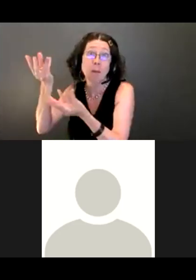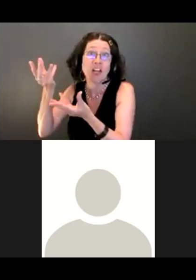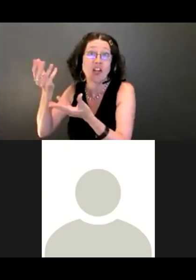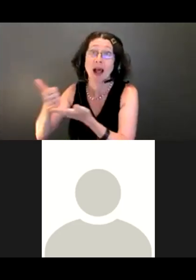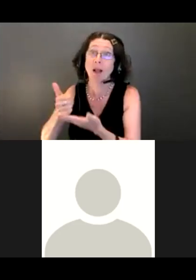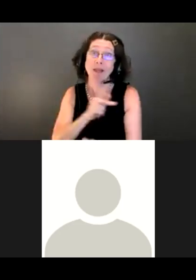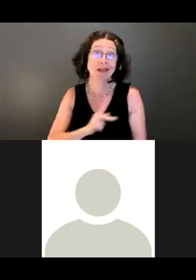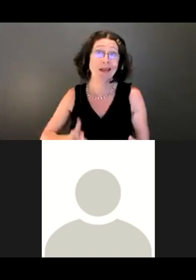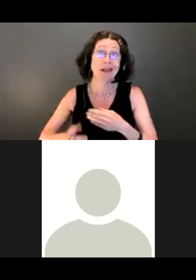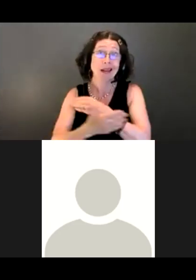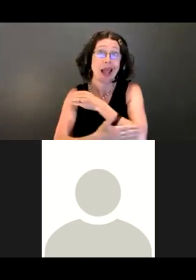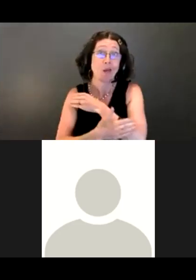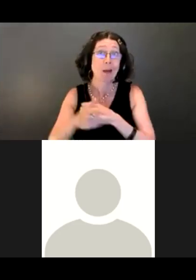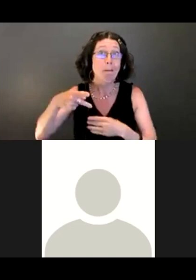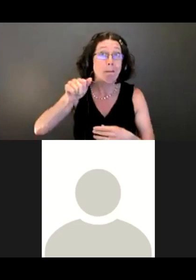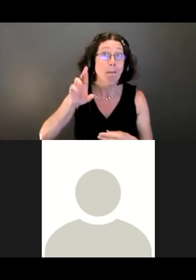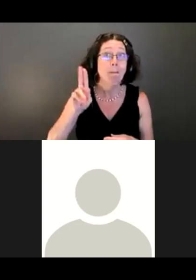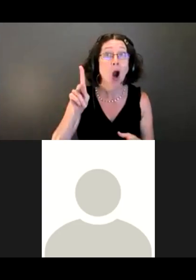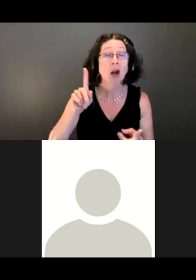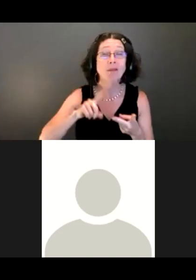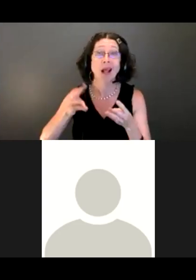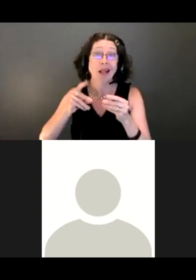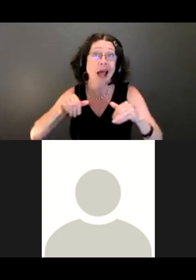water and land resources, and City of Bellevue Parks kind of